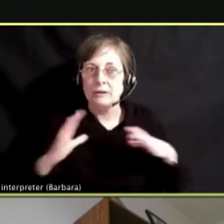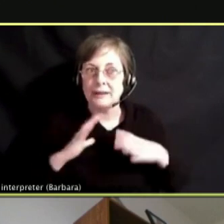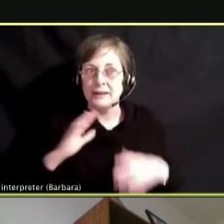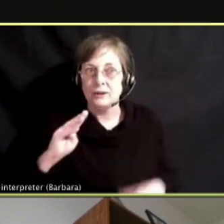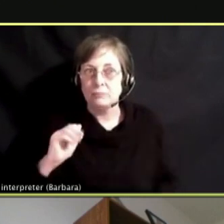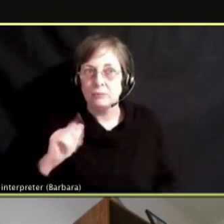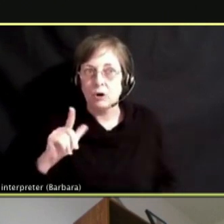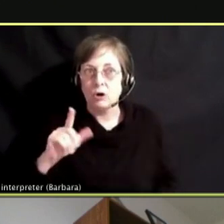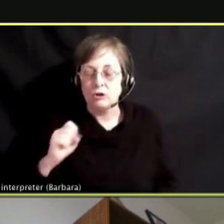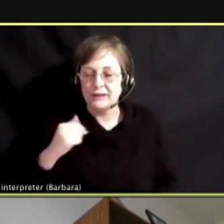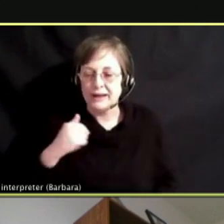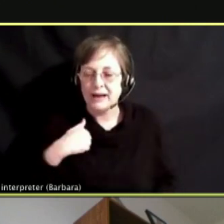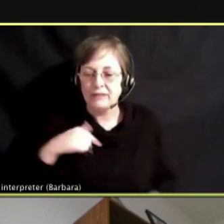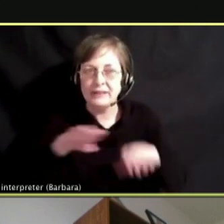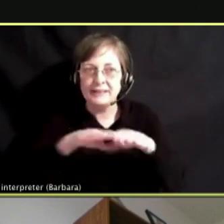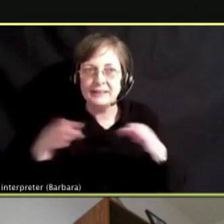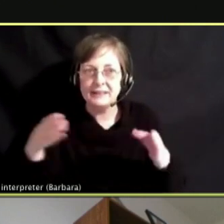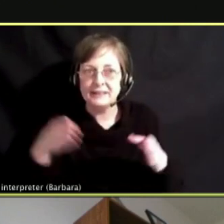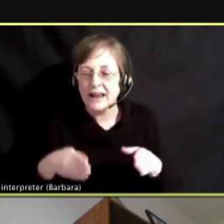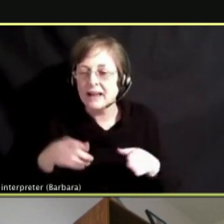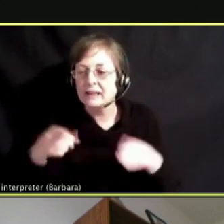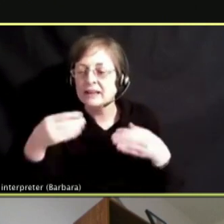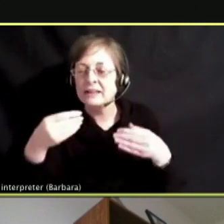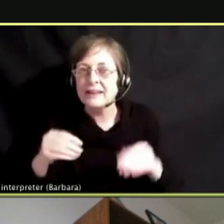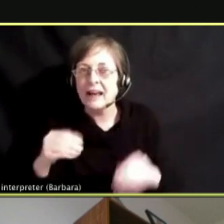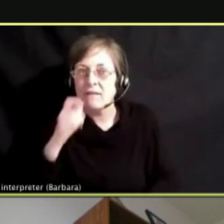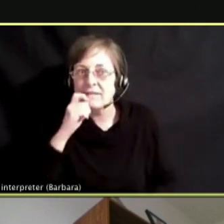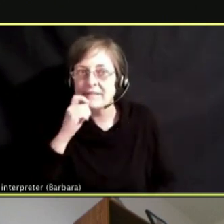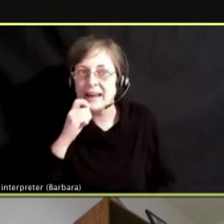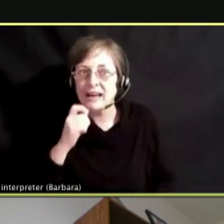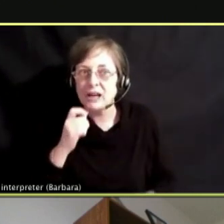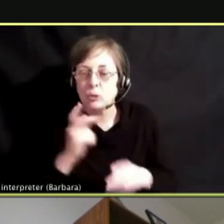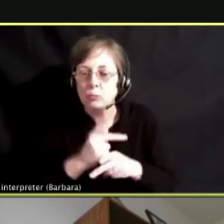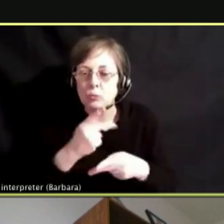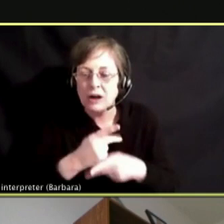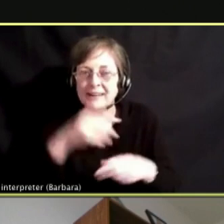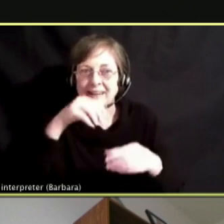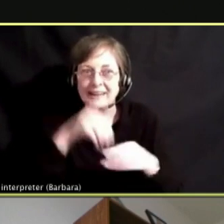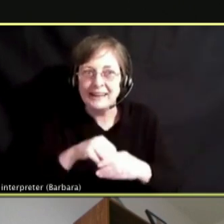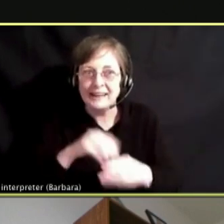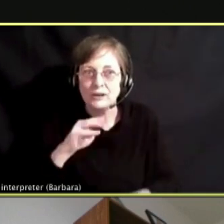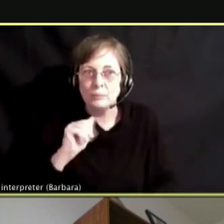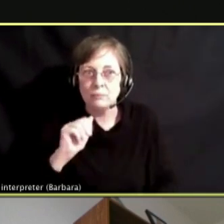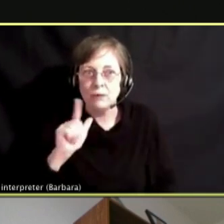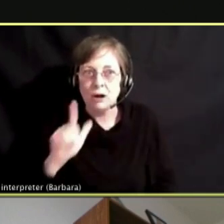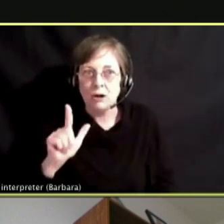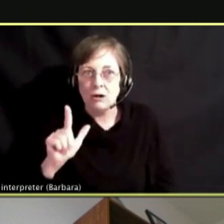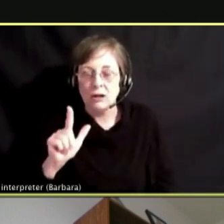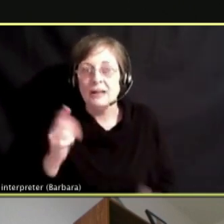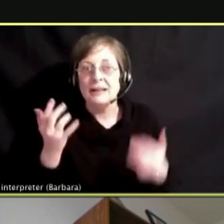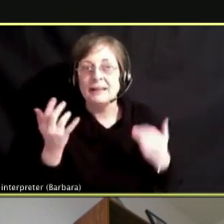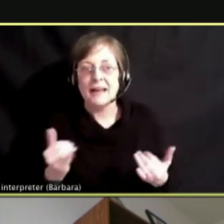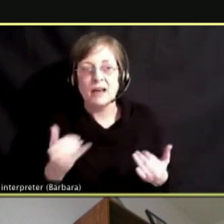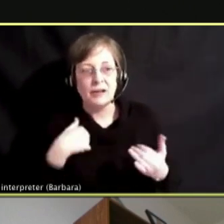AND THEY WERE DOING INSIDE THE MALL. NOW THEY ARE UPGRADED TO A SIGN THAT SAYS NO VAPING OR SMOKING.